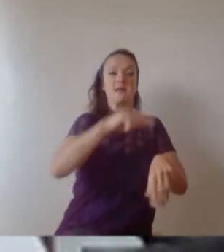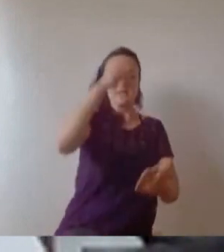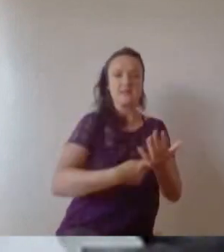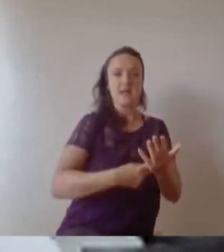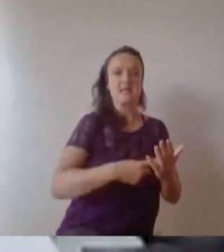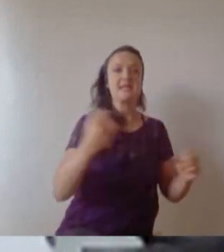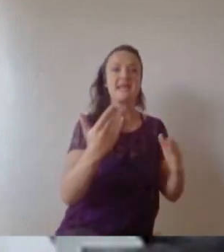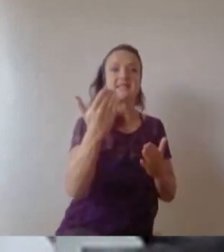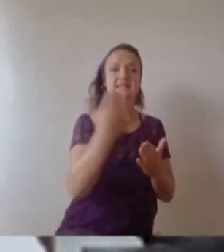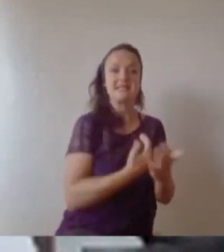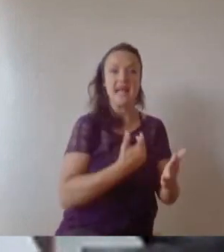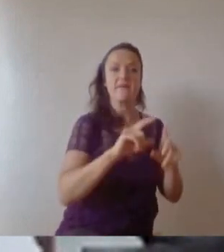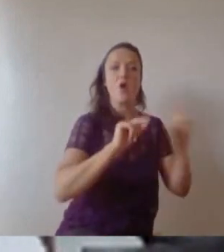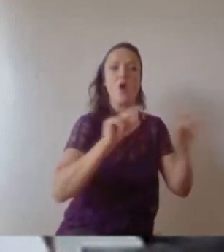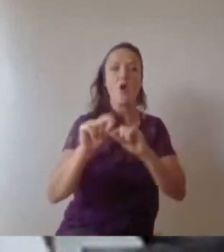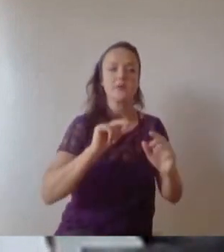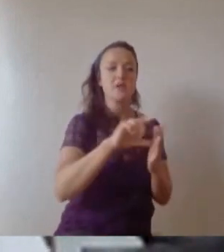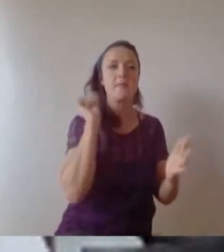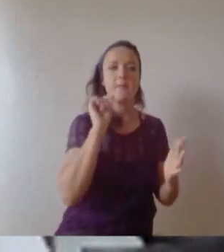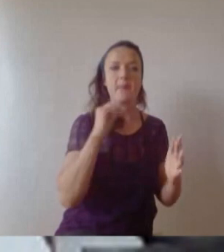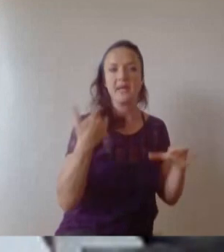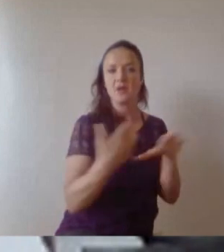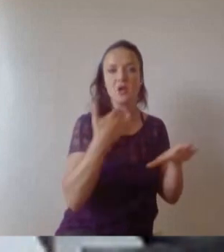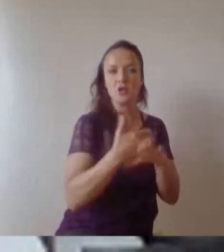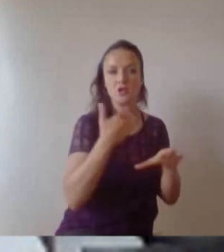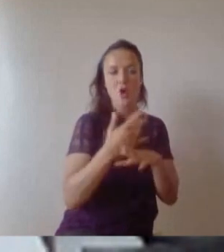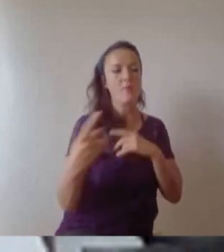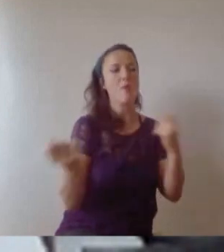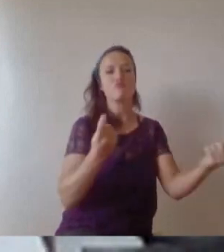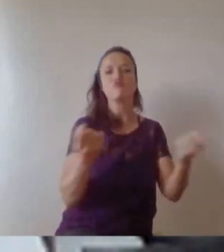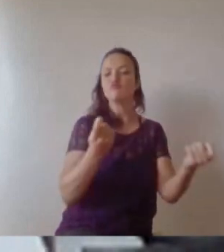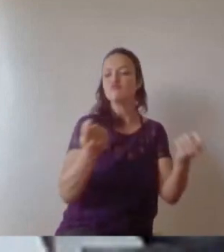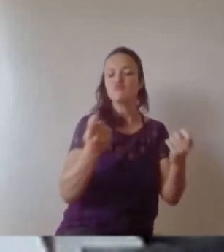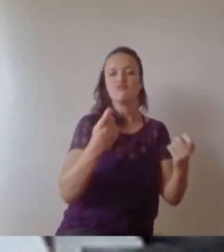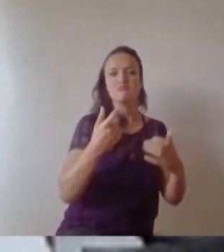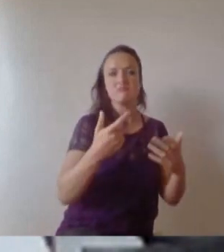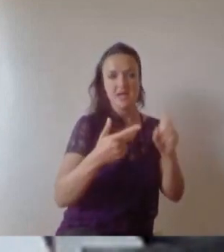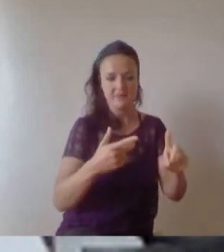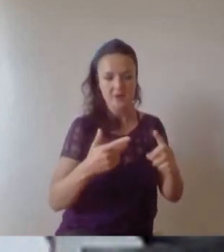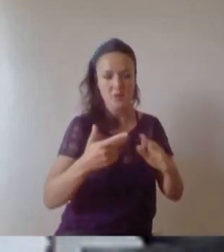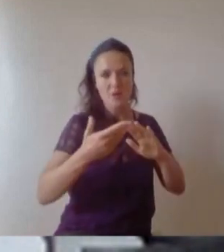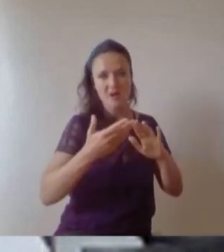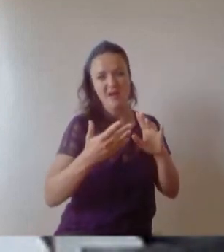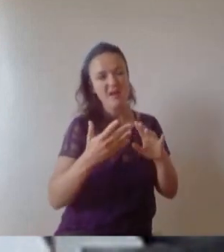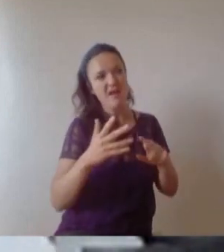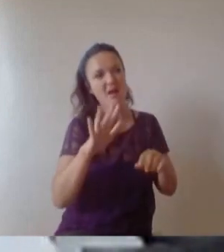communication projects and soon after about a year I was heading up a portfolio of around 15 engineering projects.